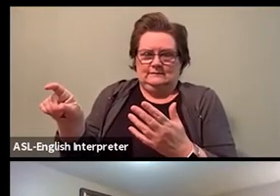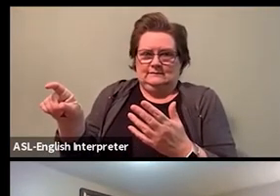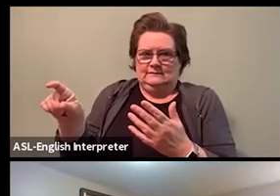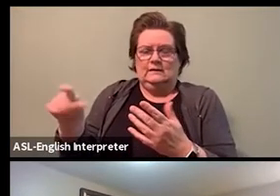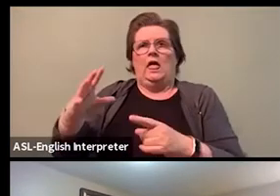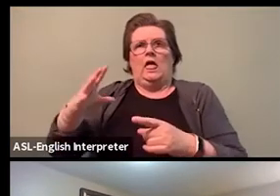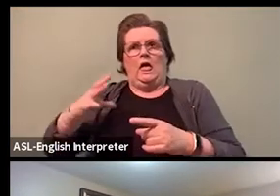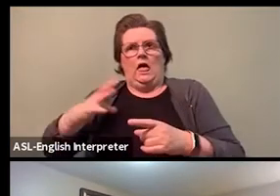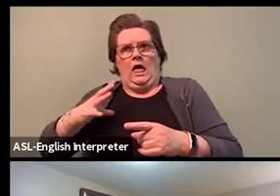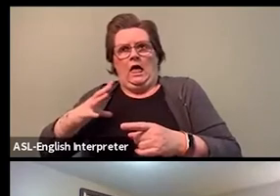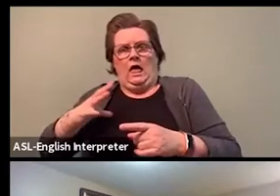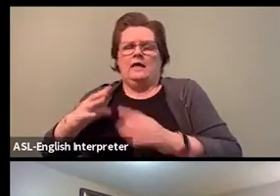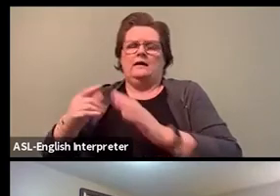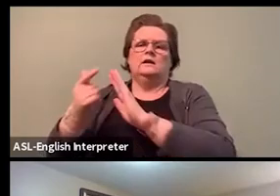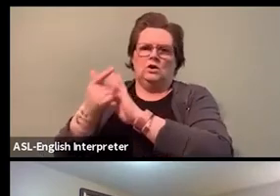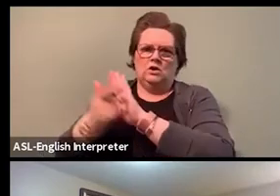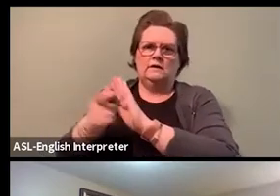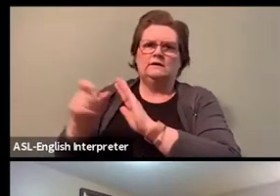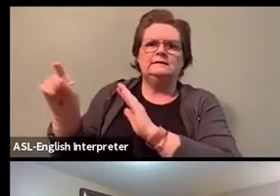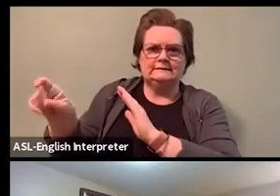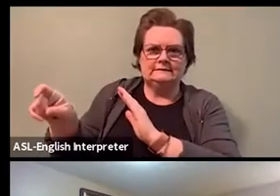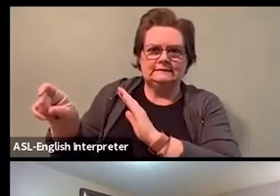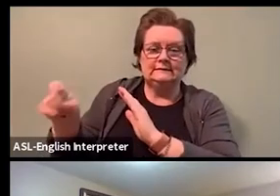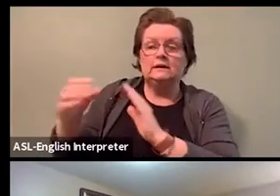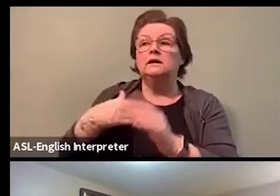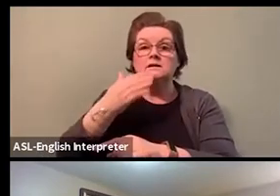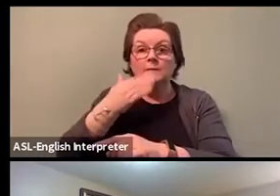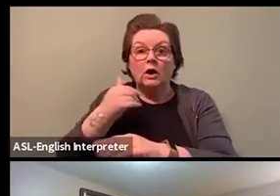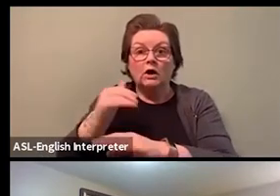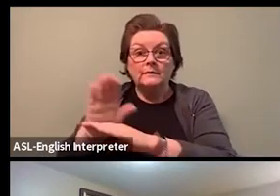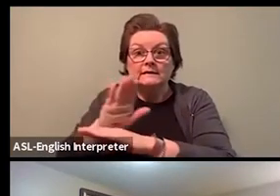Nobody loses their small business during this time.